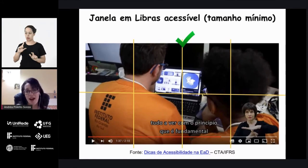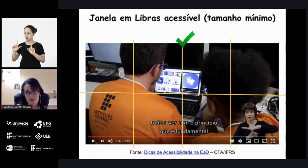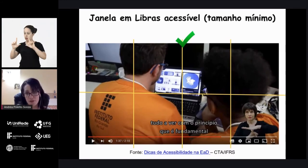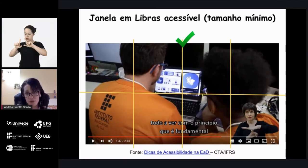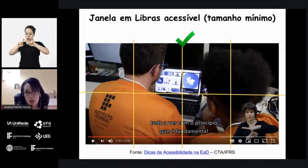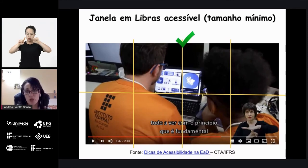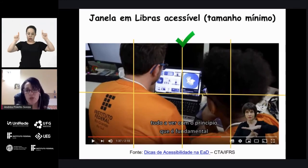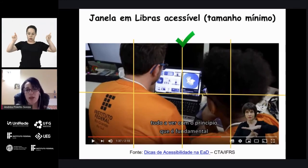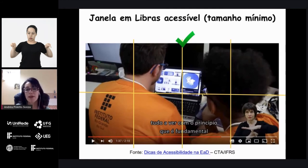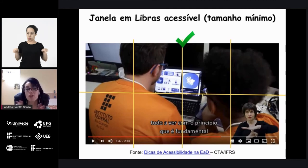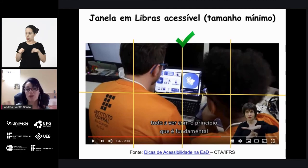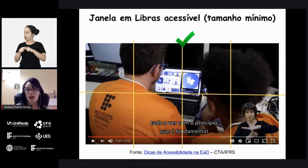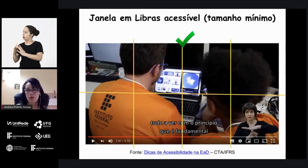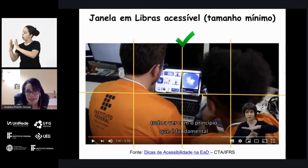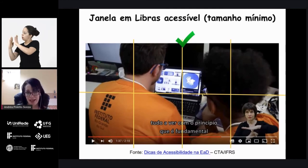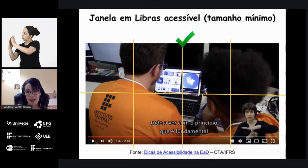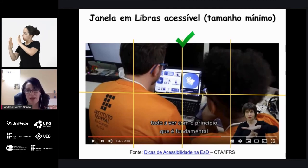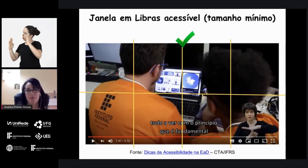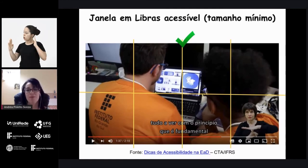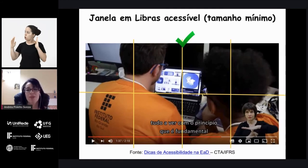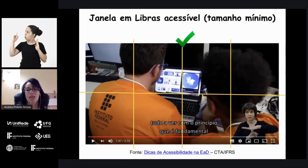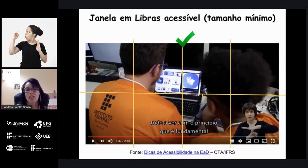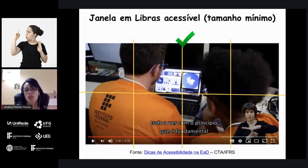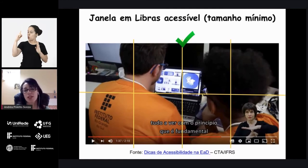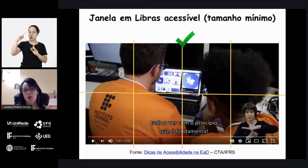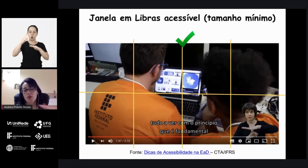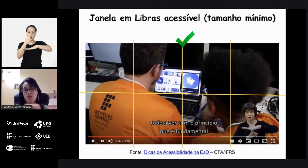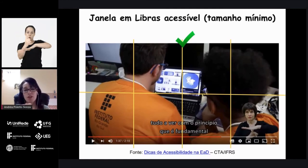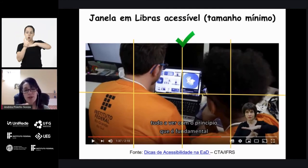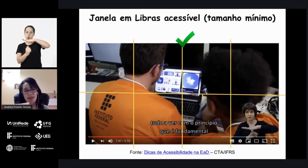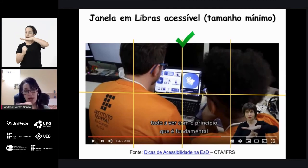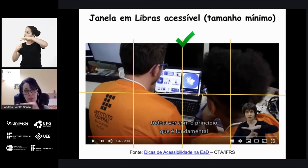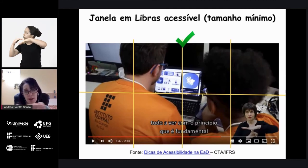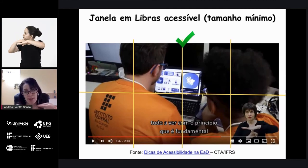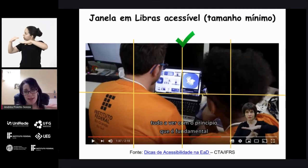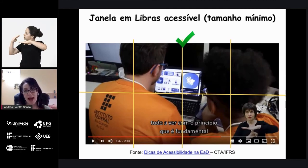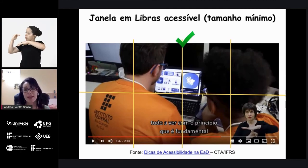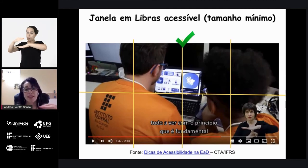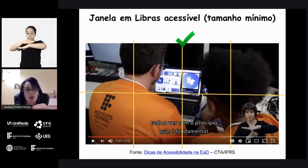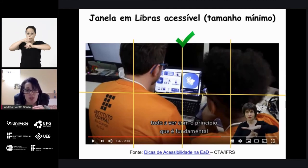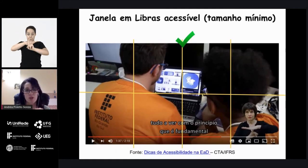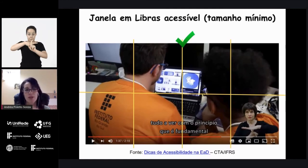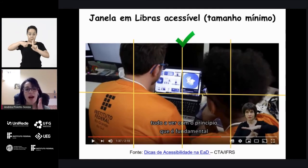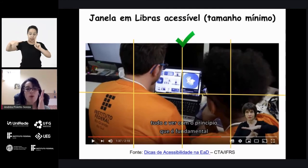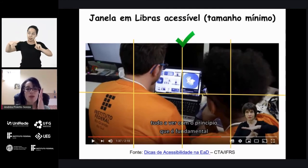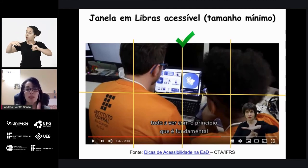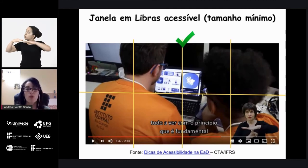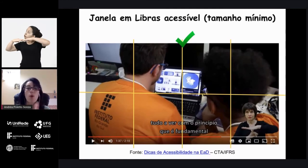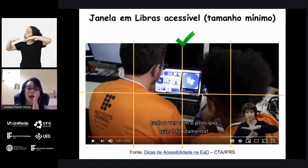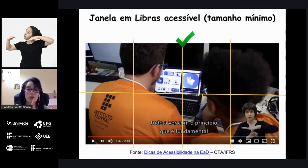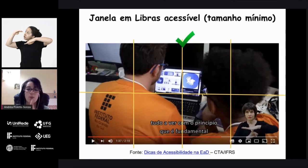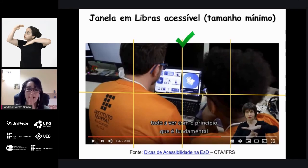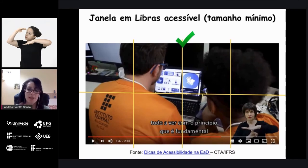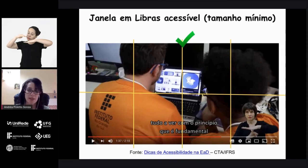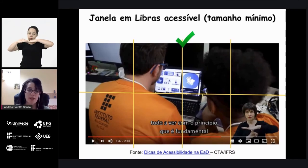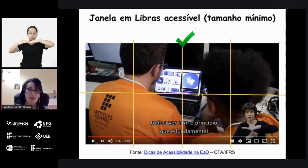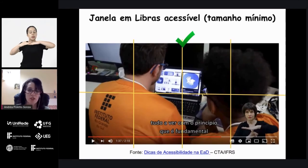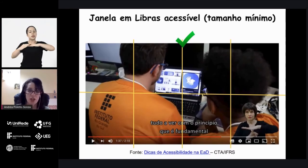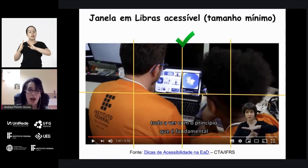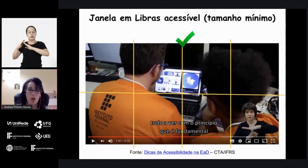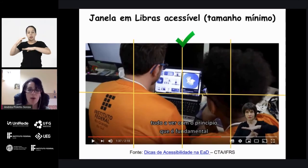one eighth of the total size of the screen so it is due to the screen being half horizontal and in four